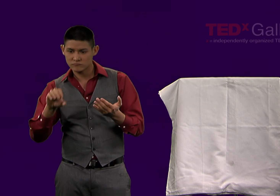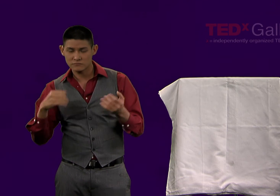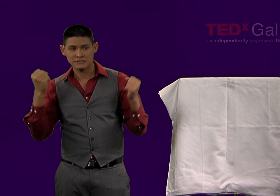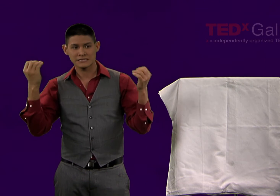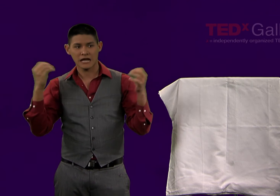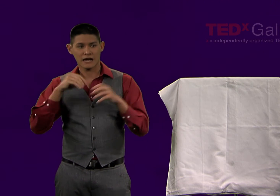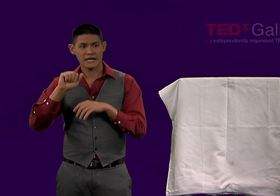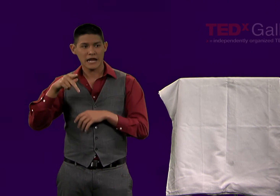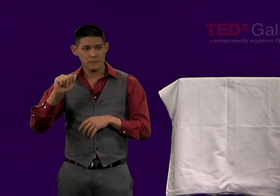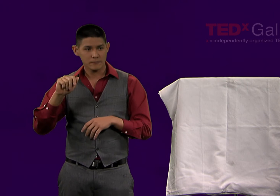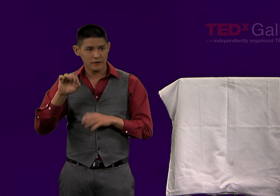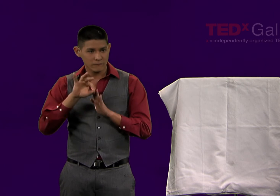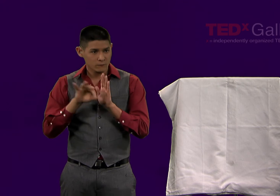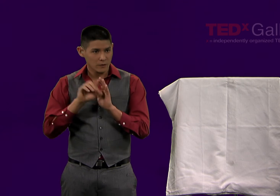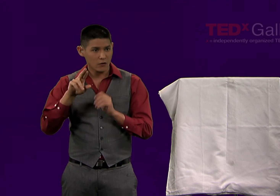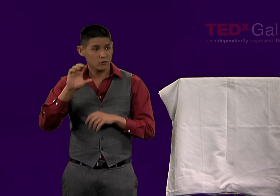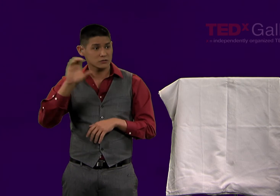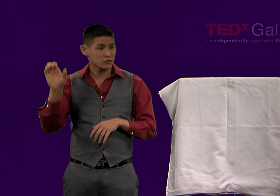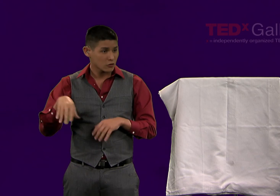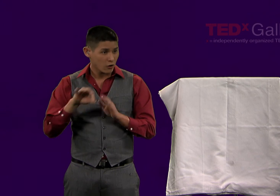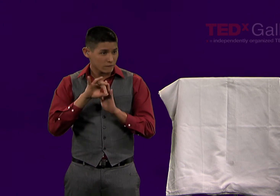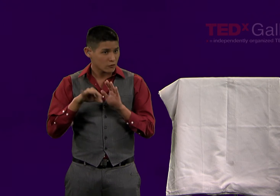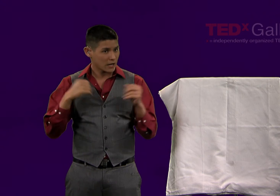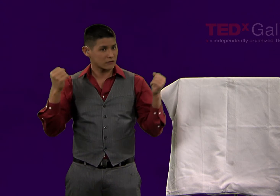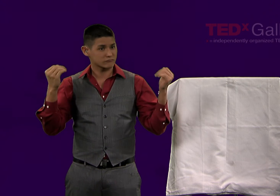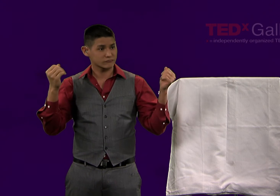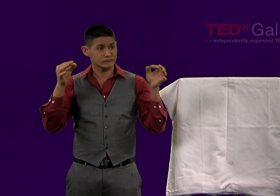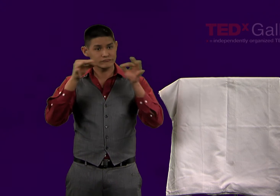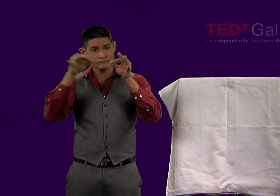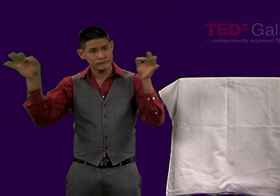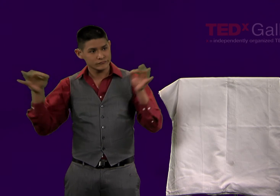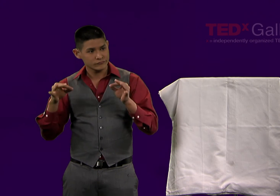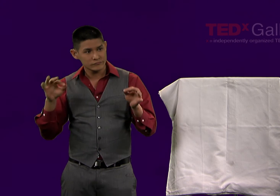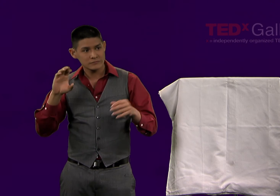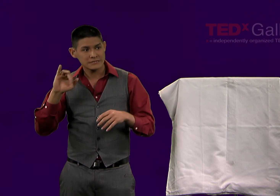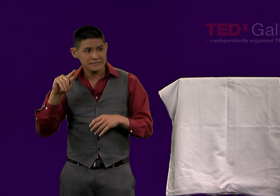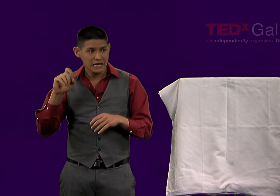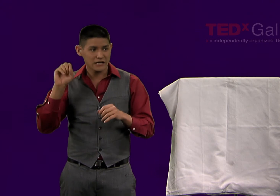And the references could also be done in APA format, Chicago format,